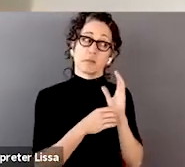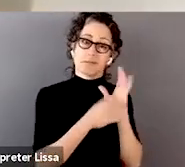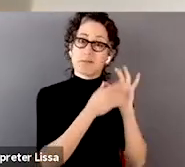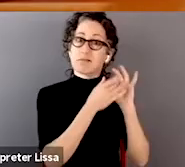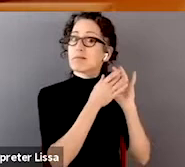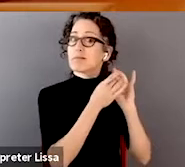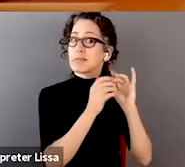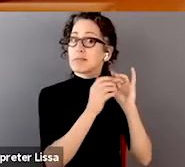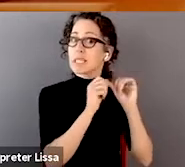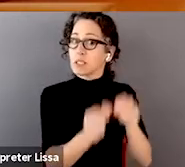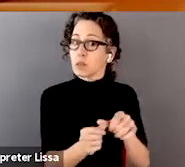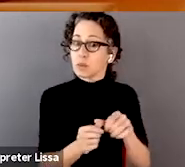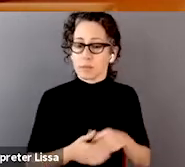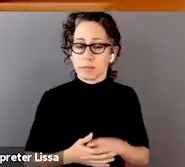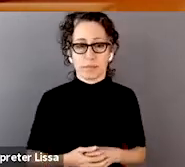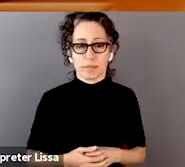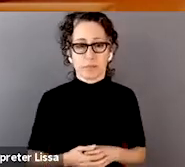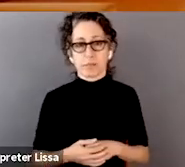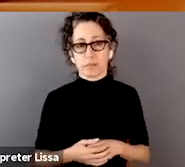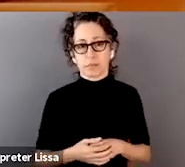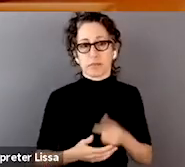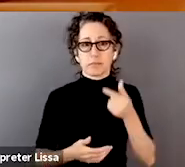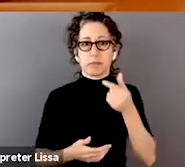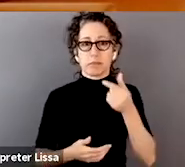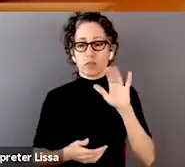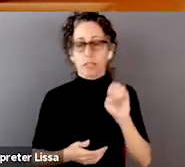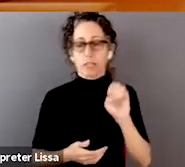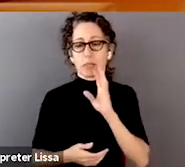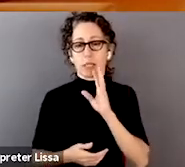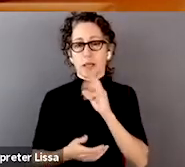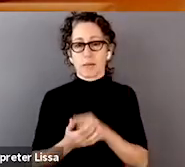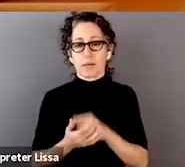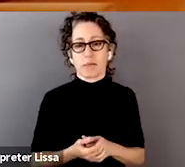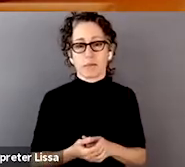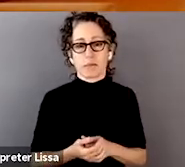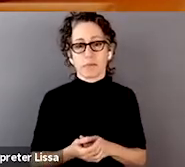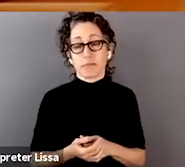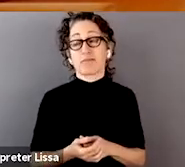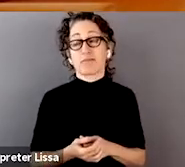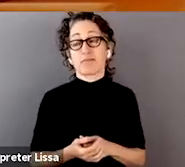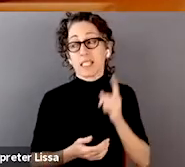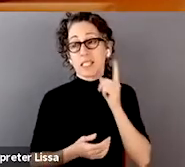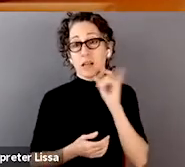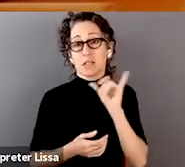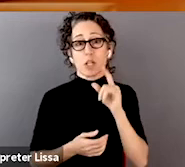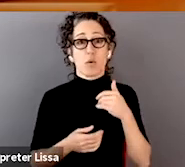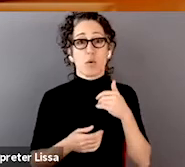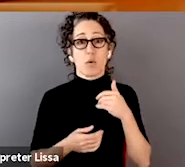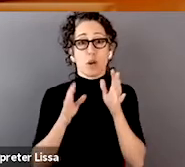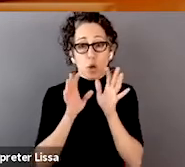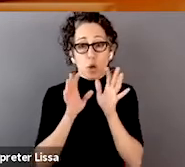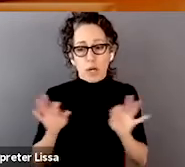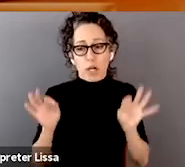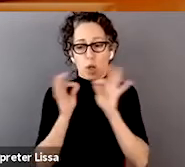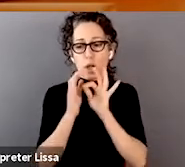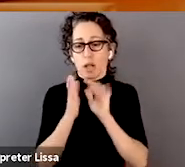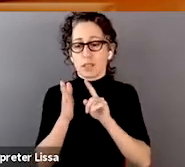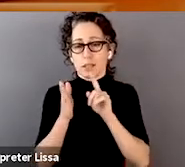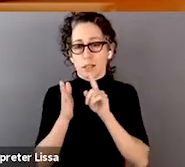It sounds like you're strongly supporting more critical interrogation of the qualitative scores